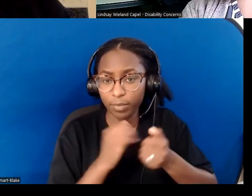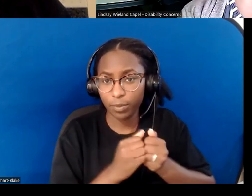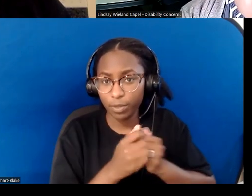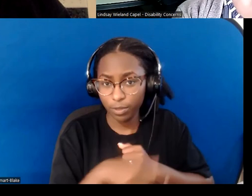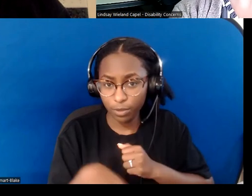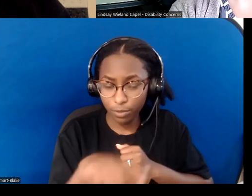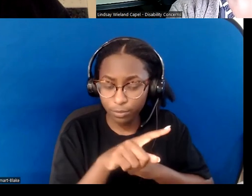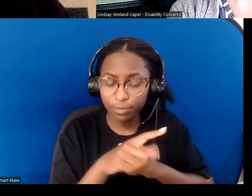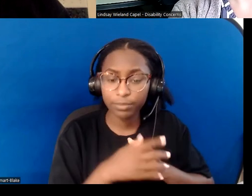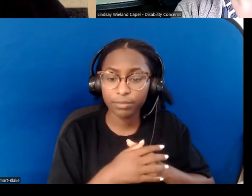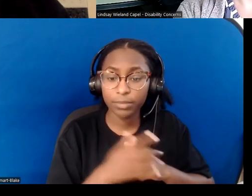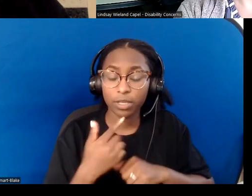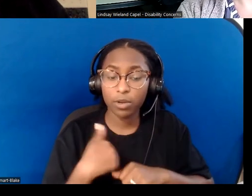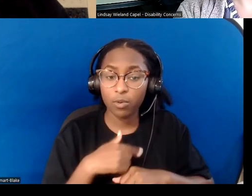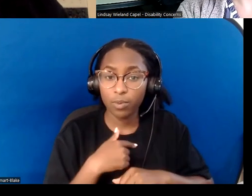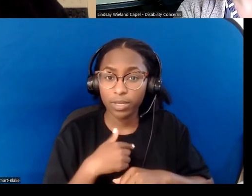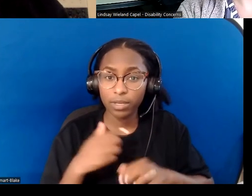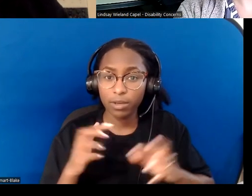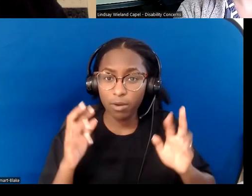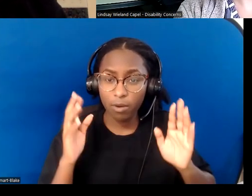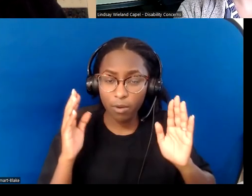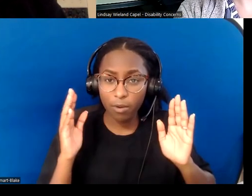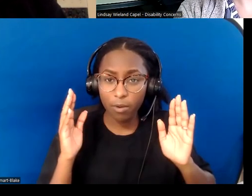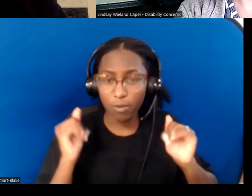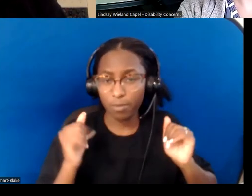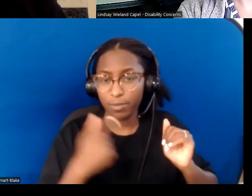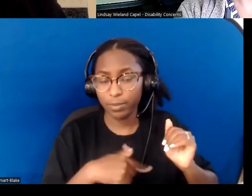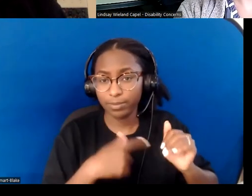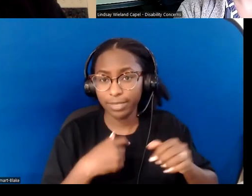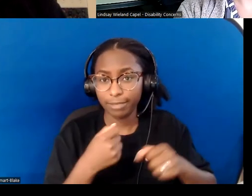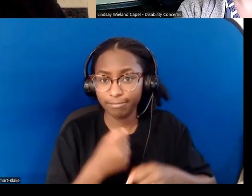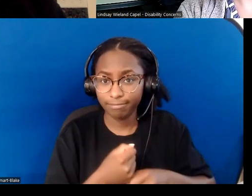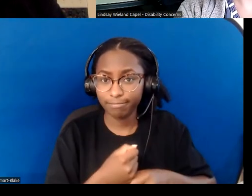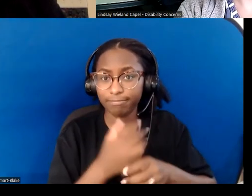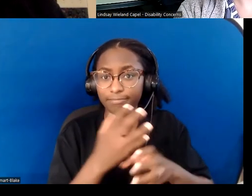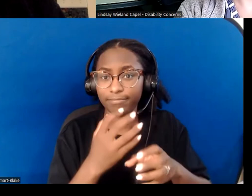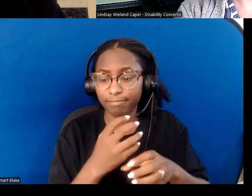"that we can create the inclusive church "that we have never fully experienced.